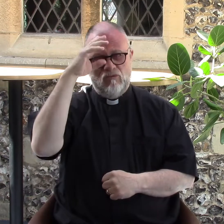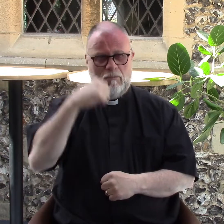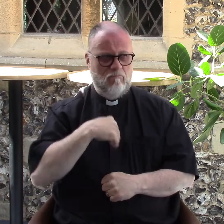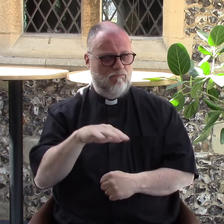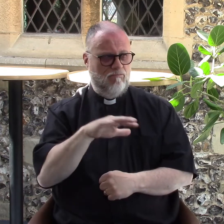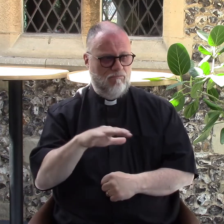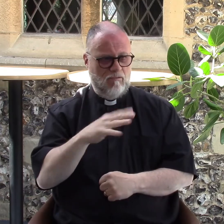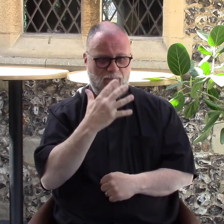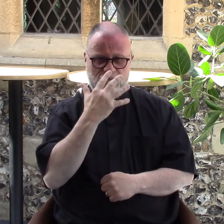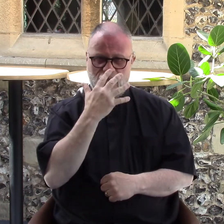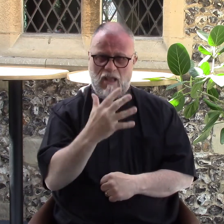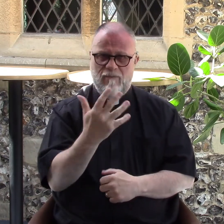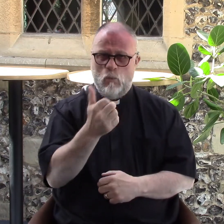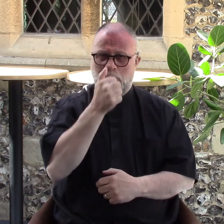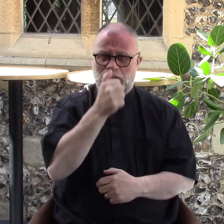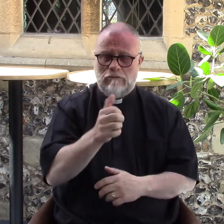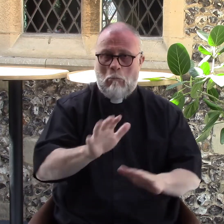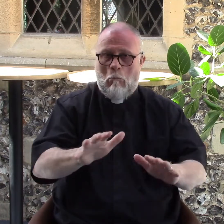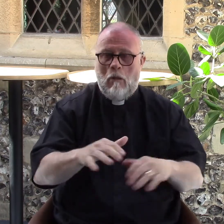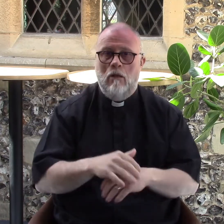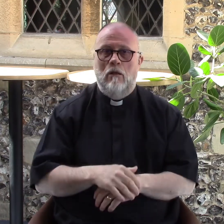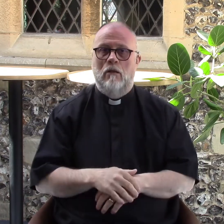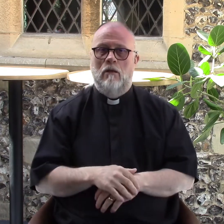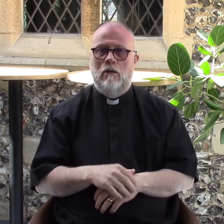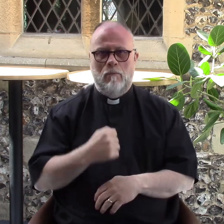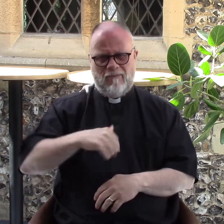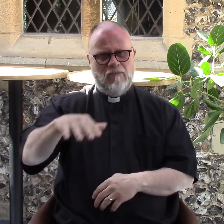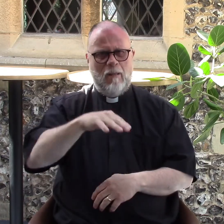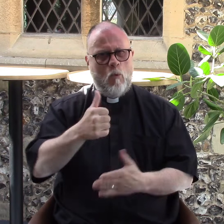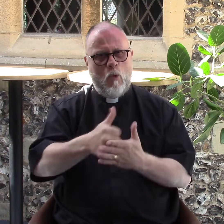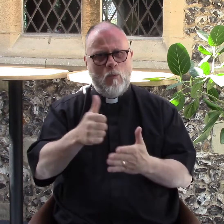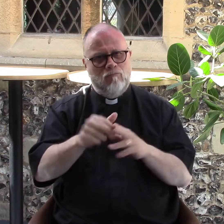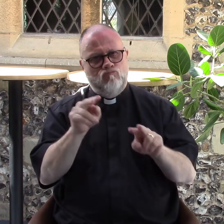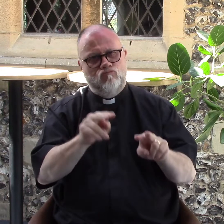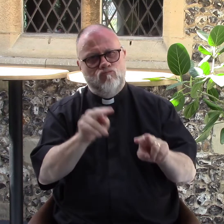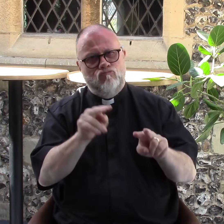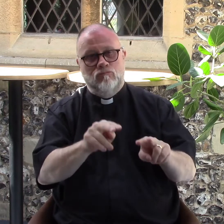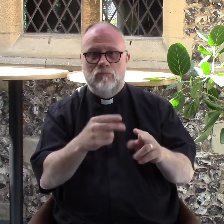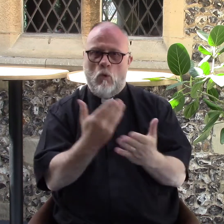I remember when I was about five or six, my family were always watching a television program,